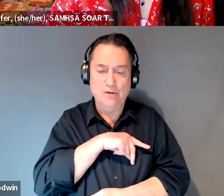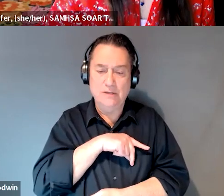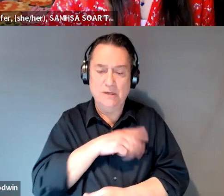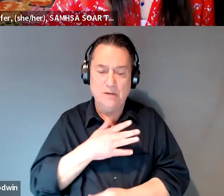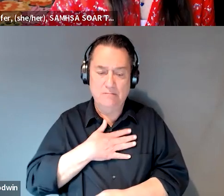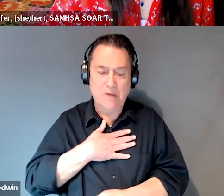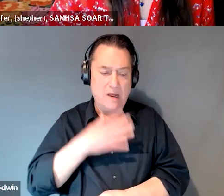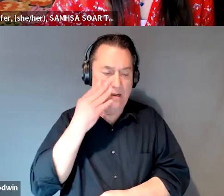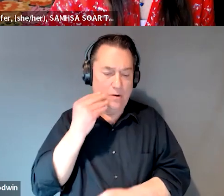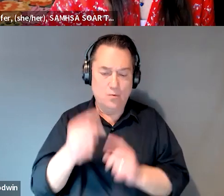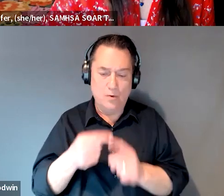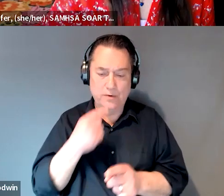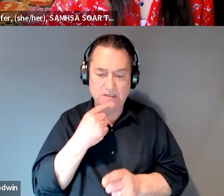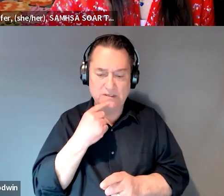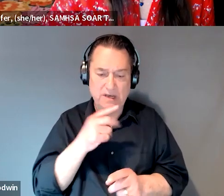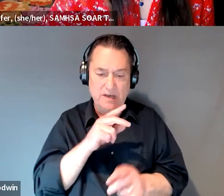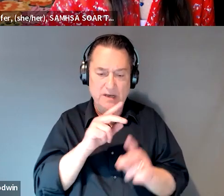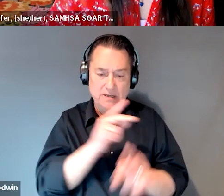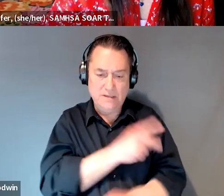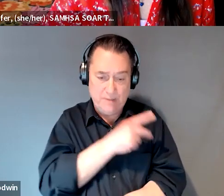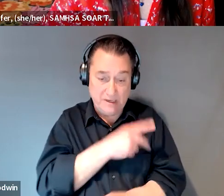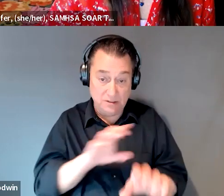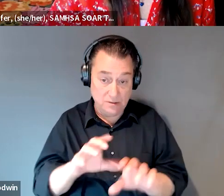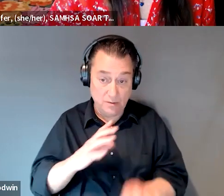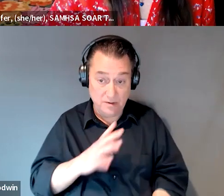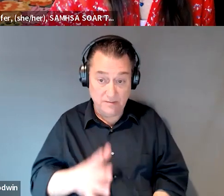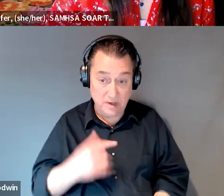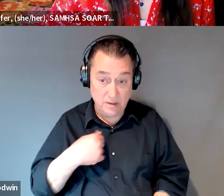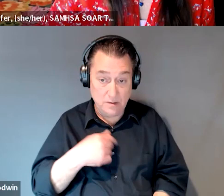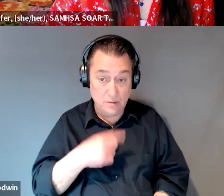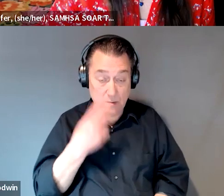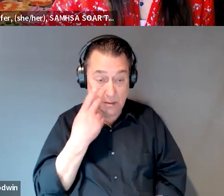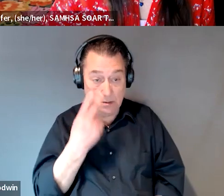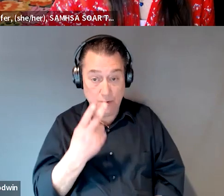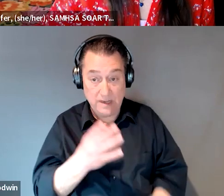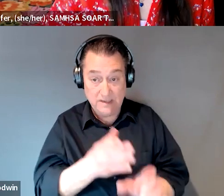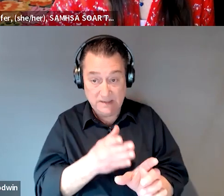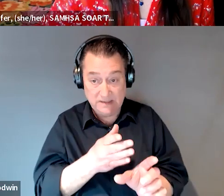when we say that the patient is doing fine, we look at their psychiatric stability,